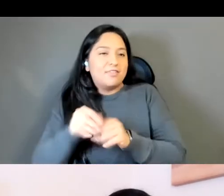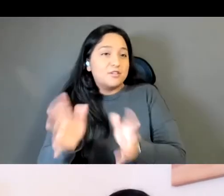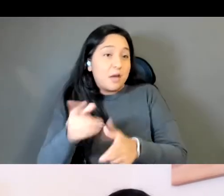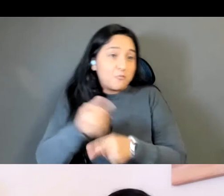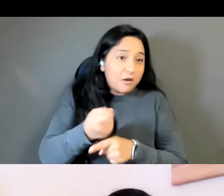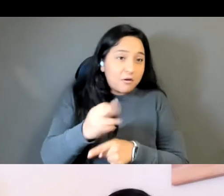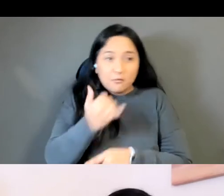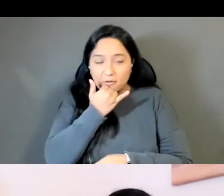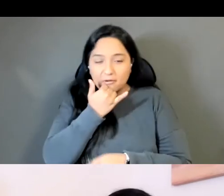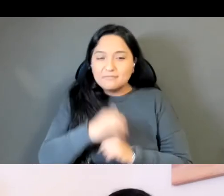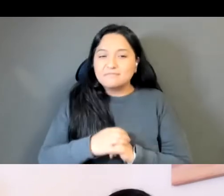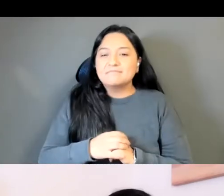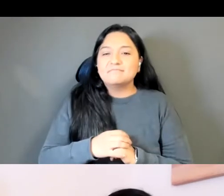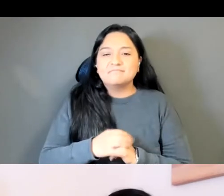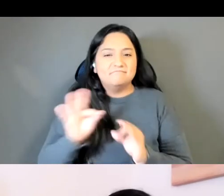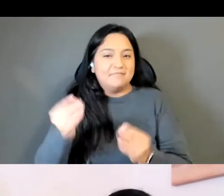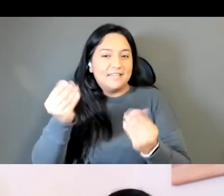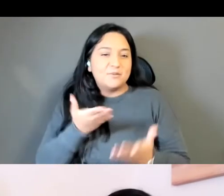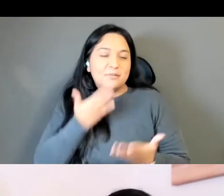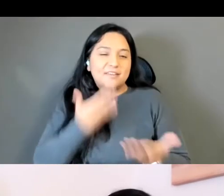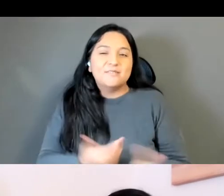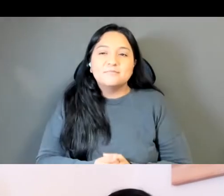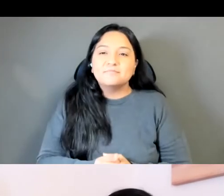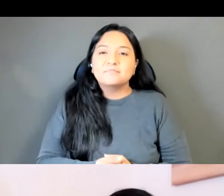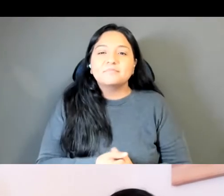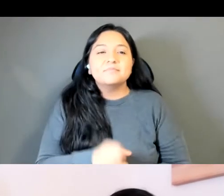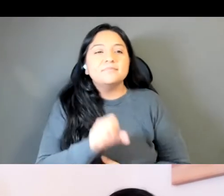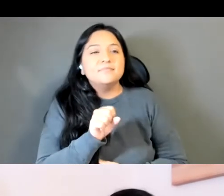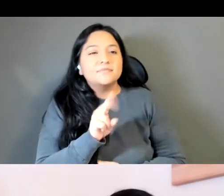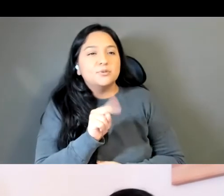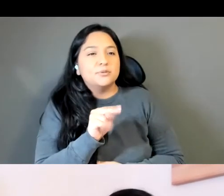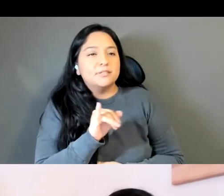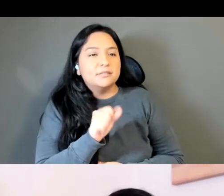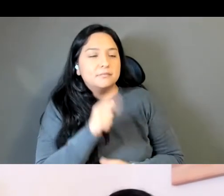Sunisa Manning I'll jump in, I love this question I've been